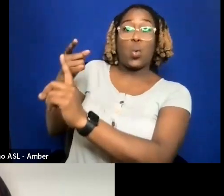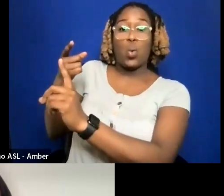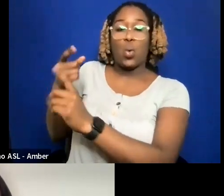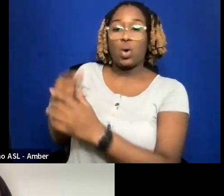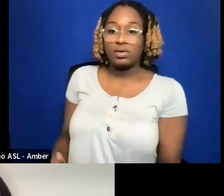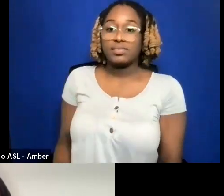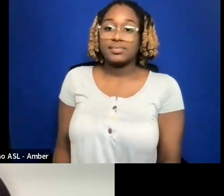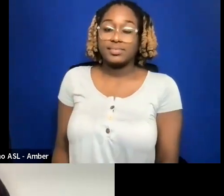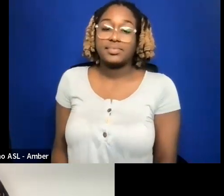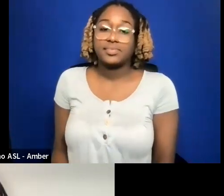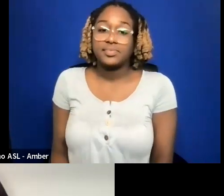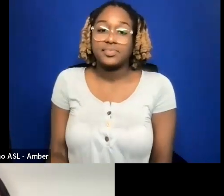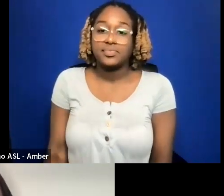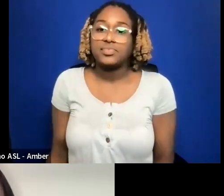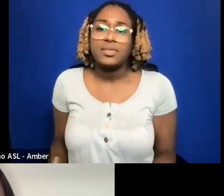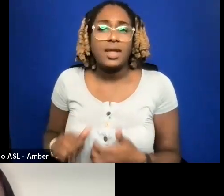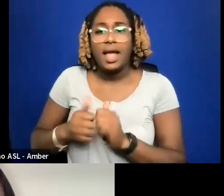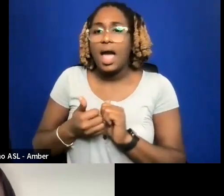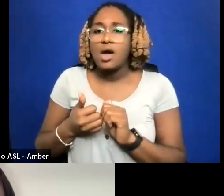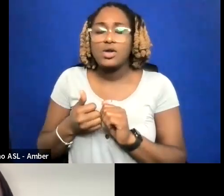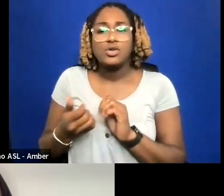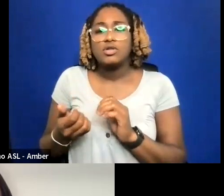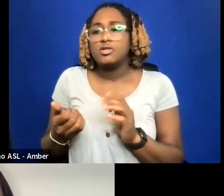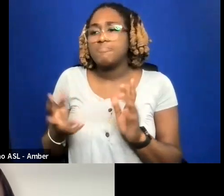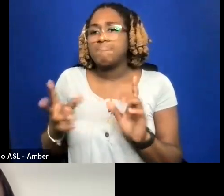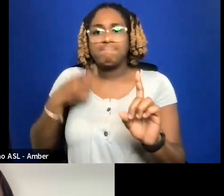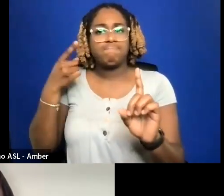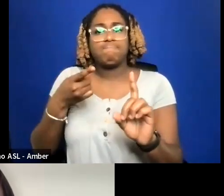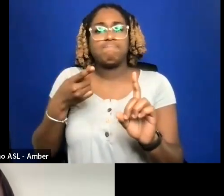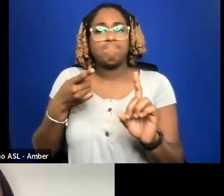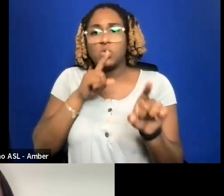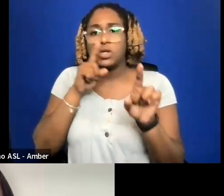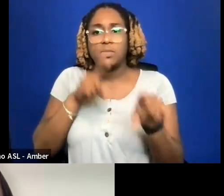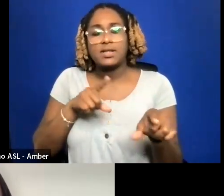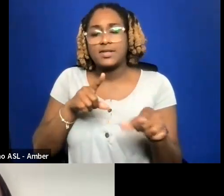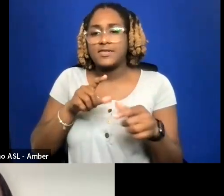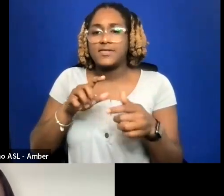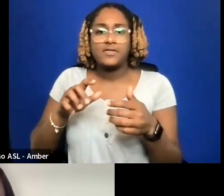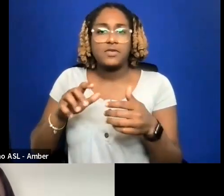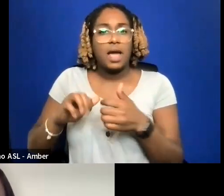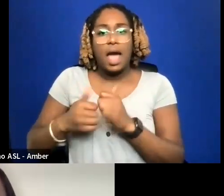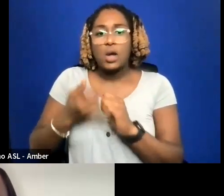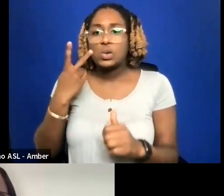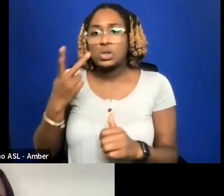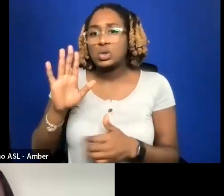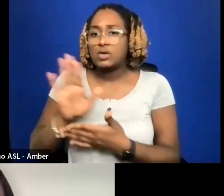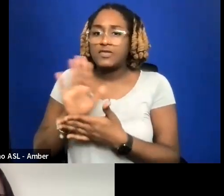HOW CAN YOU MAKE YOUR GOALS RESPONSIVE AS YOU SEE HOW YOUR FILM WORKING IN THE WORLD.